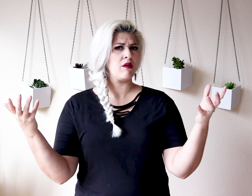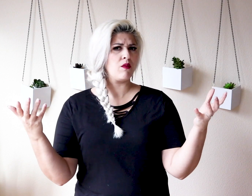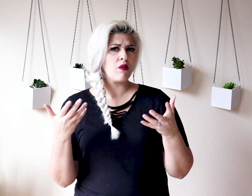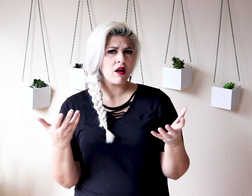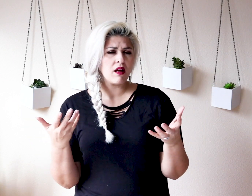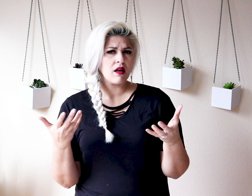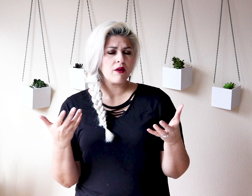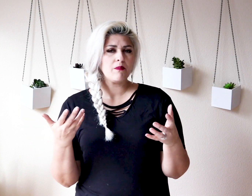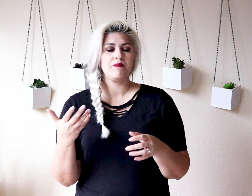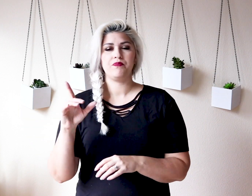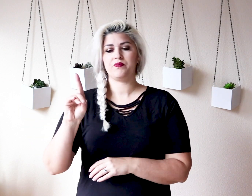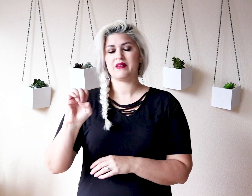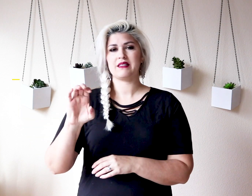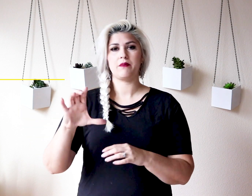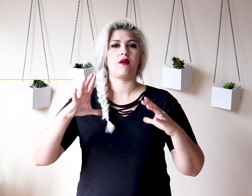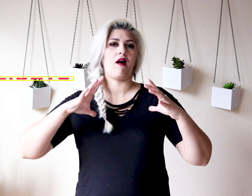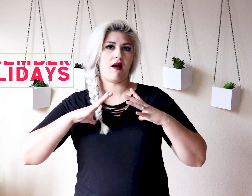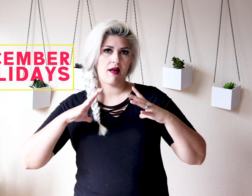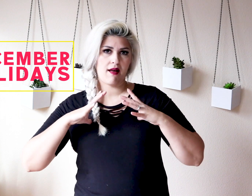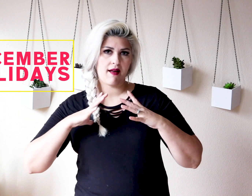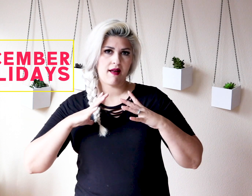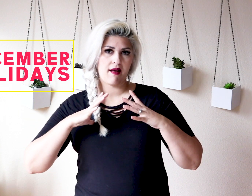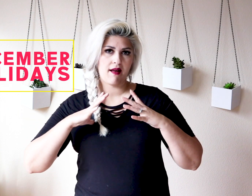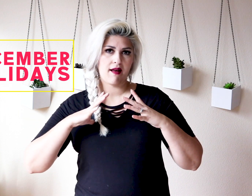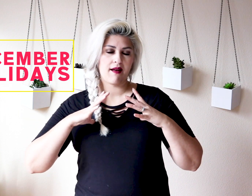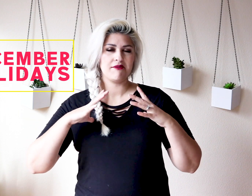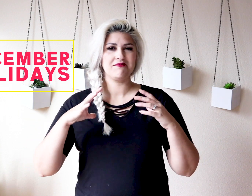So write this month's theme is December holidays.